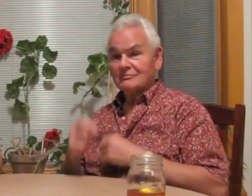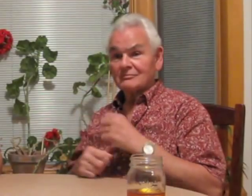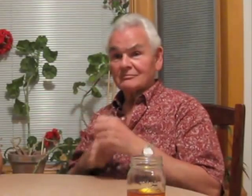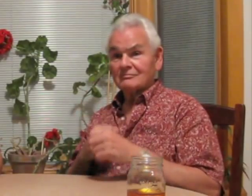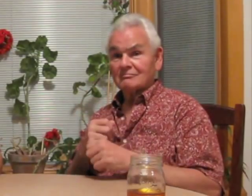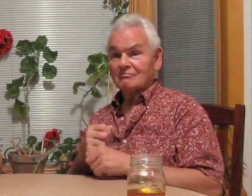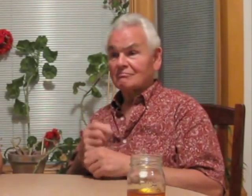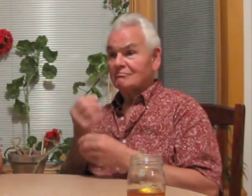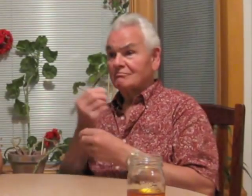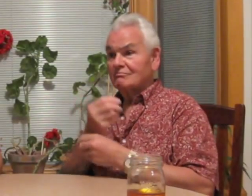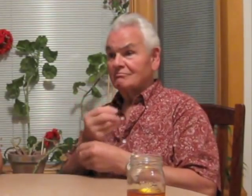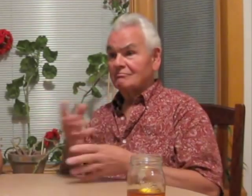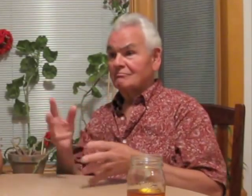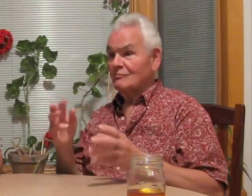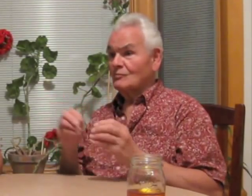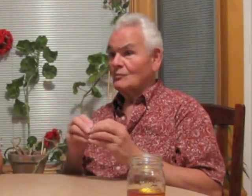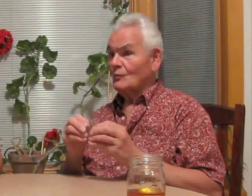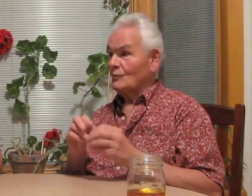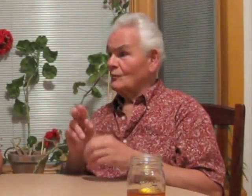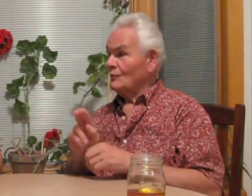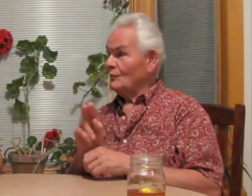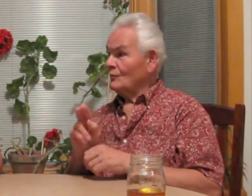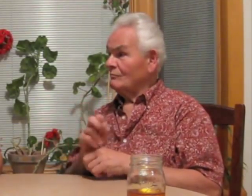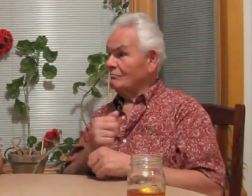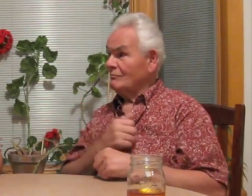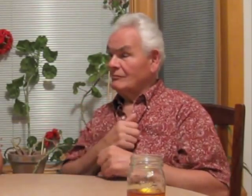I had to deal with that for one year until we were notified that we no longer have to wear military uniform.